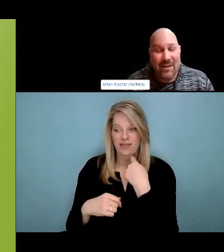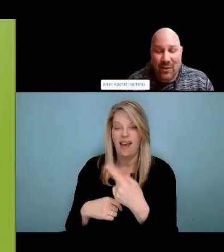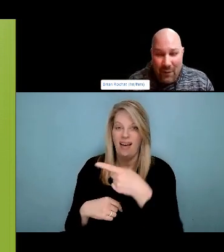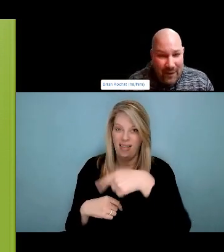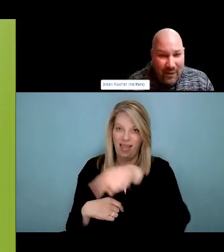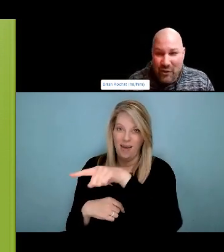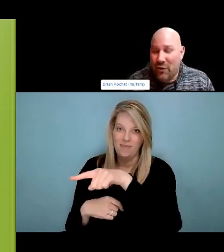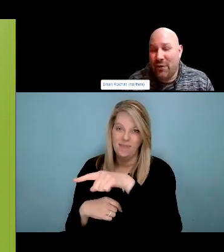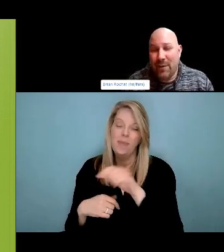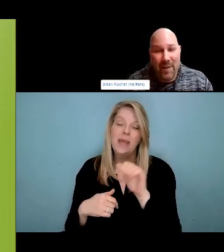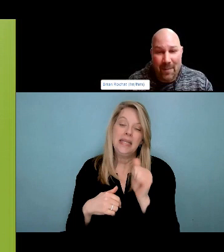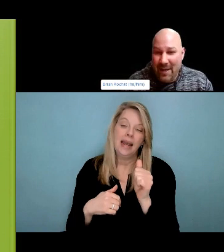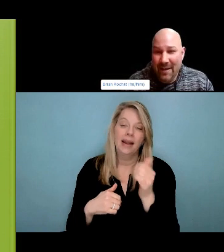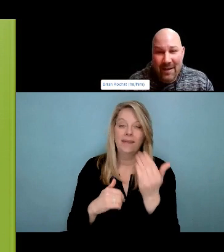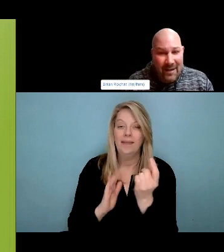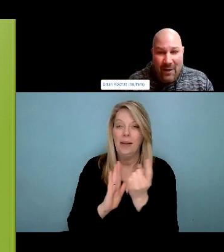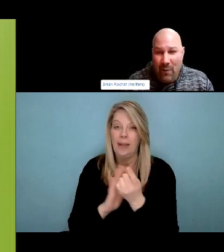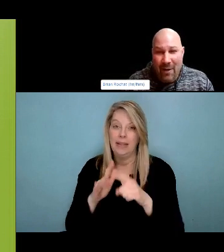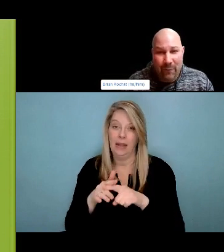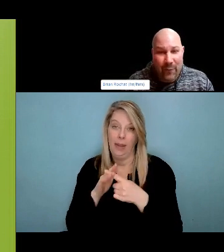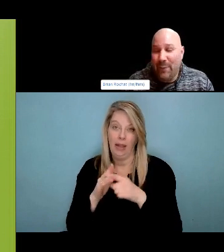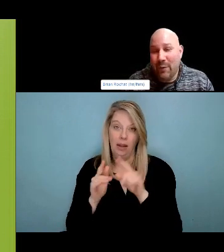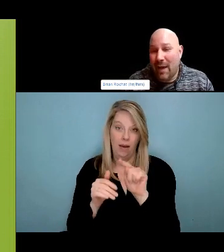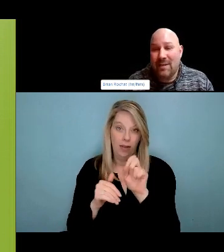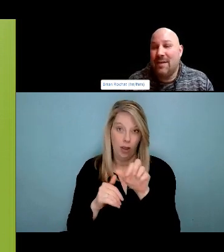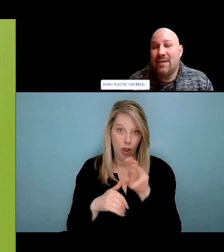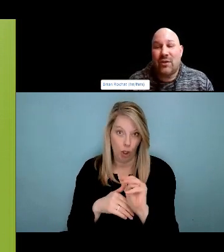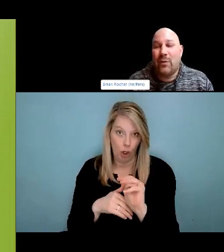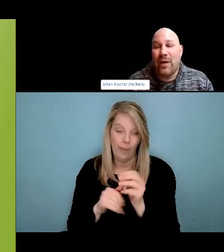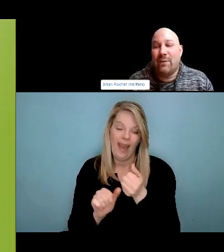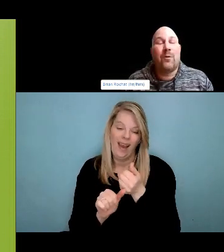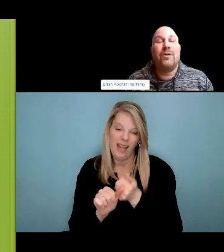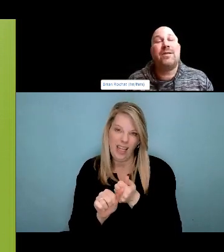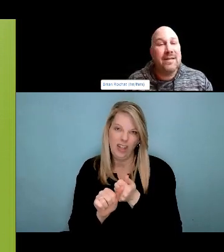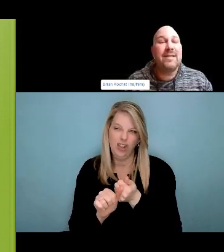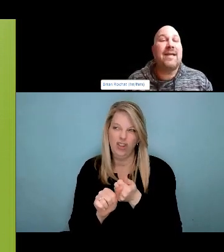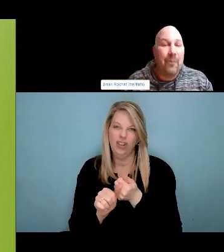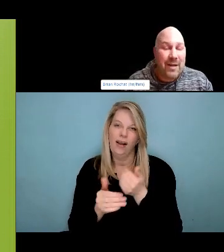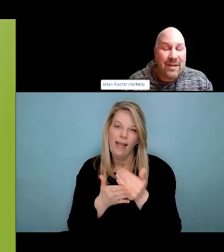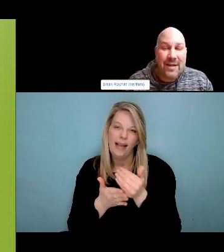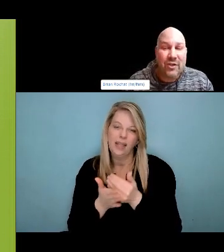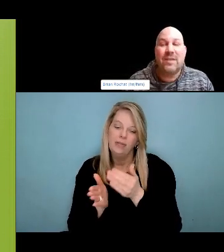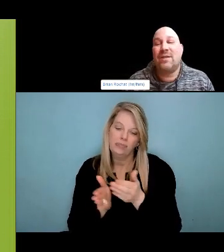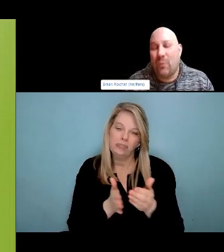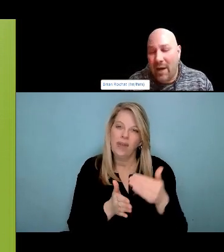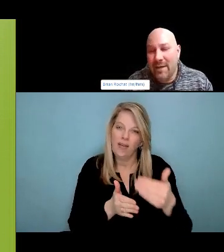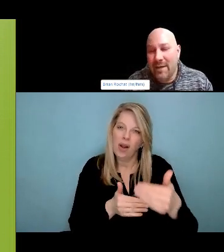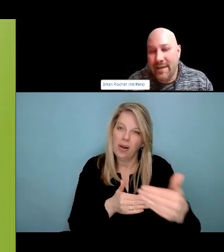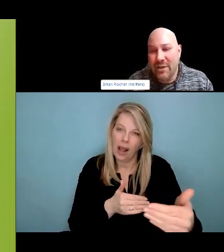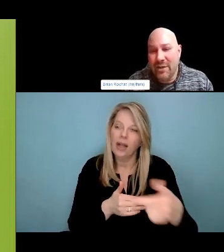sites and what happens is when somebody has a cold and they're impacted by costlessness.